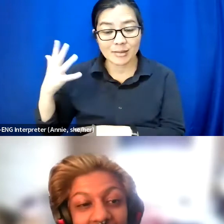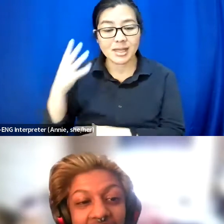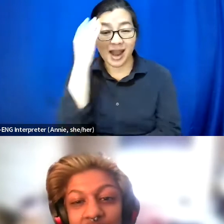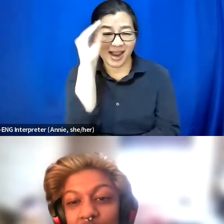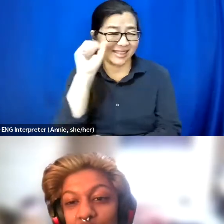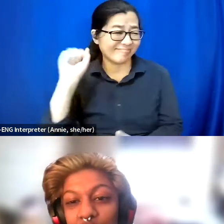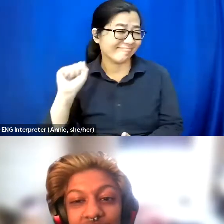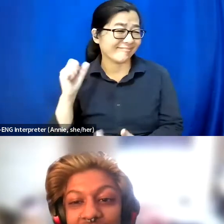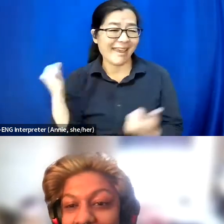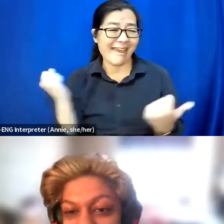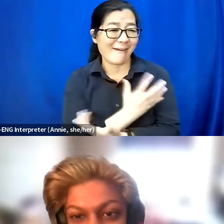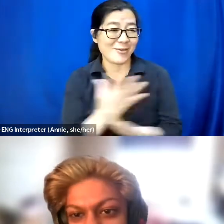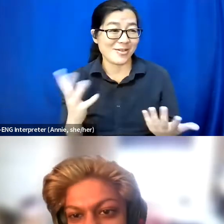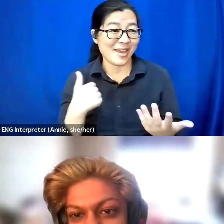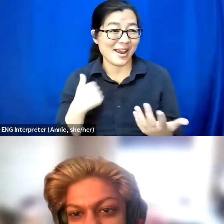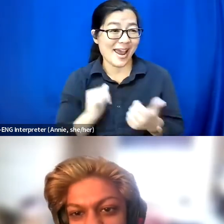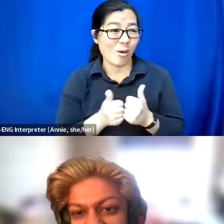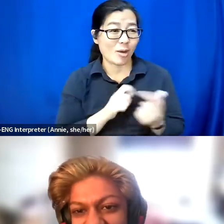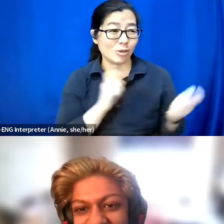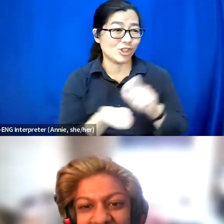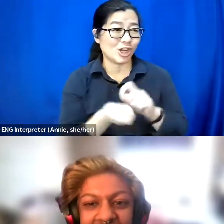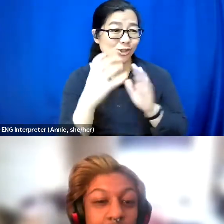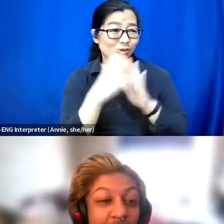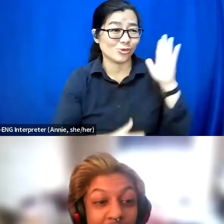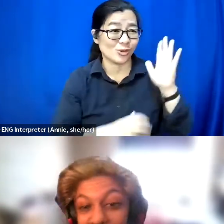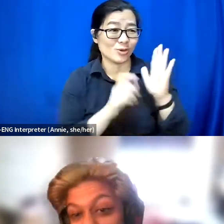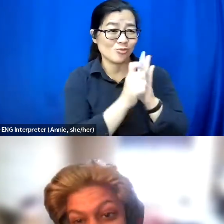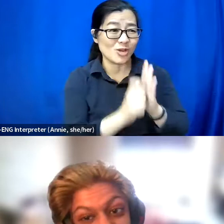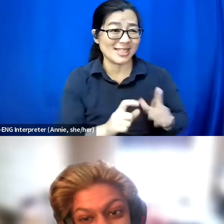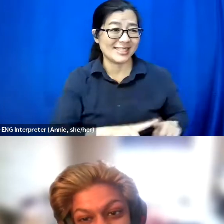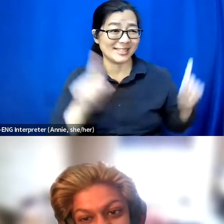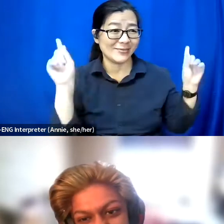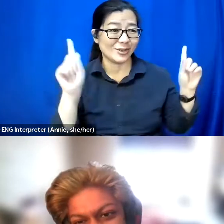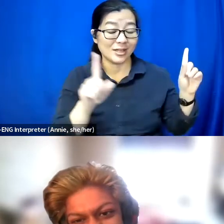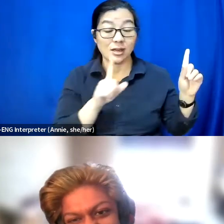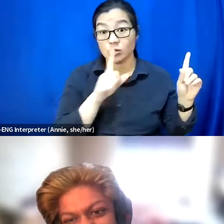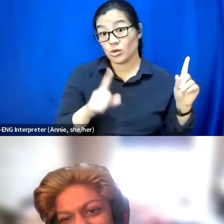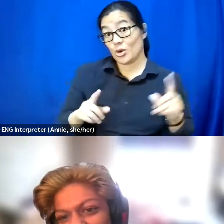that I would've written differently about it. I could probably write a spec script on it.